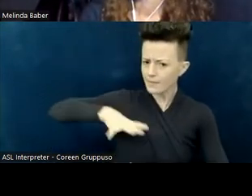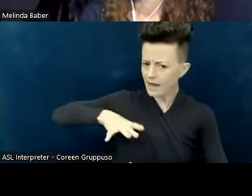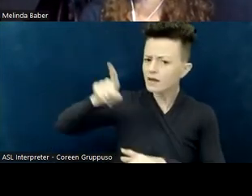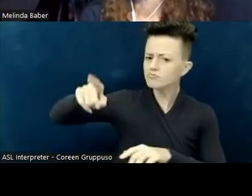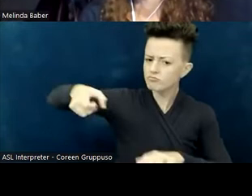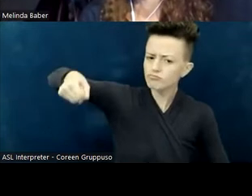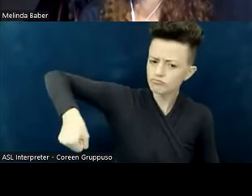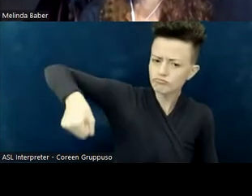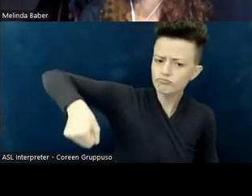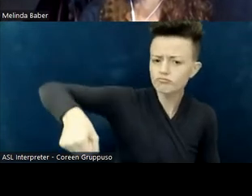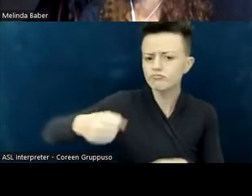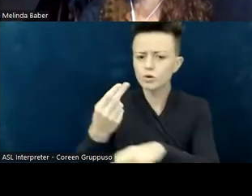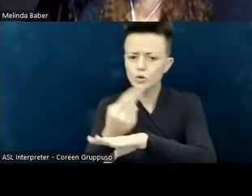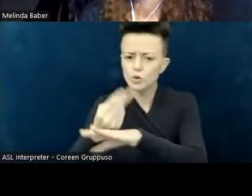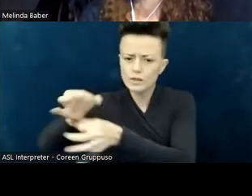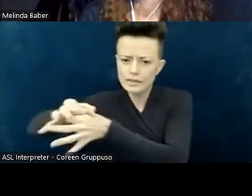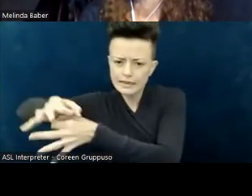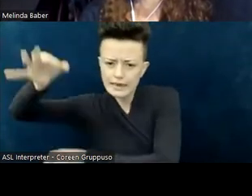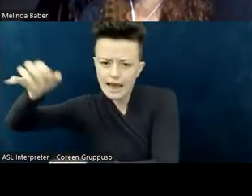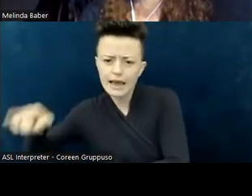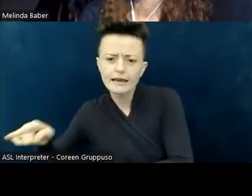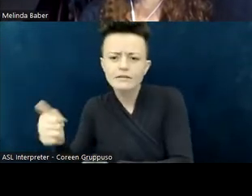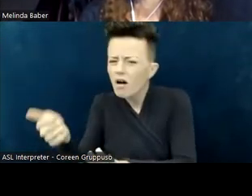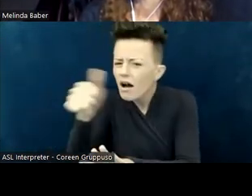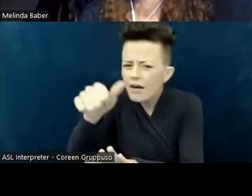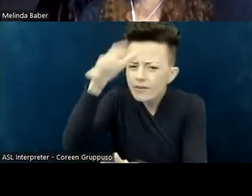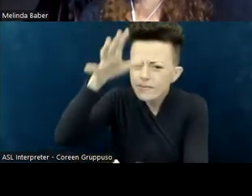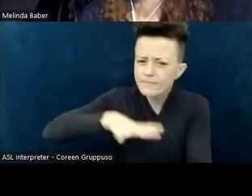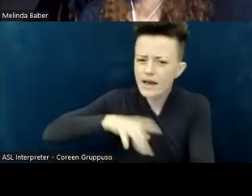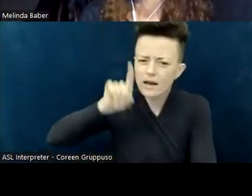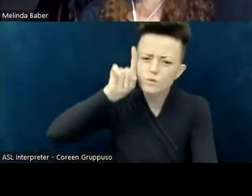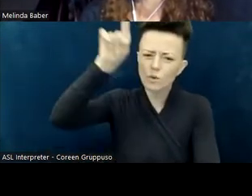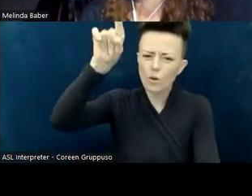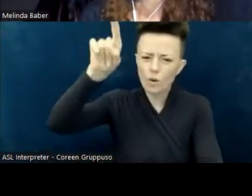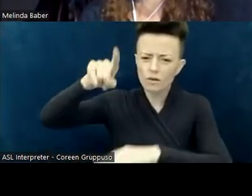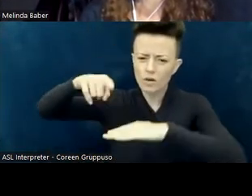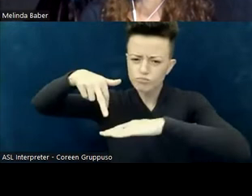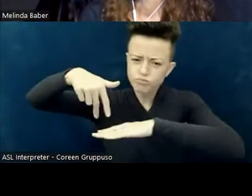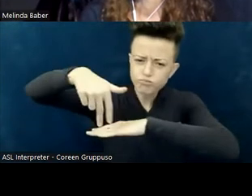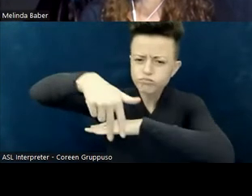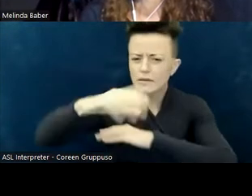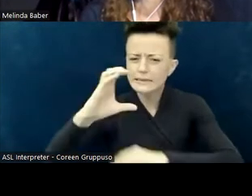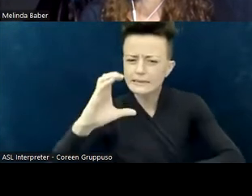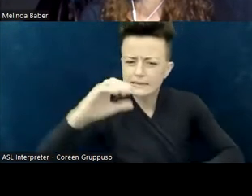a tall man with cerebral palsy who walked and talked with a very distinct gait and speech pattern;